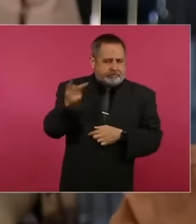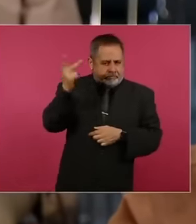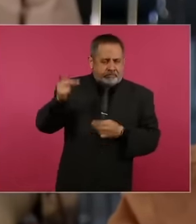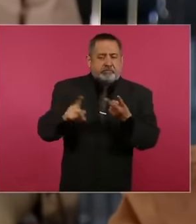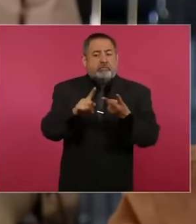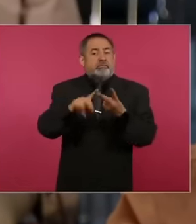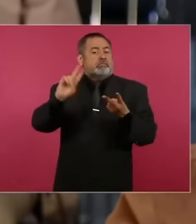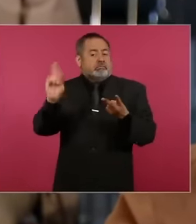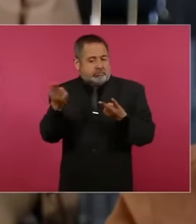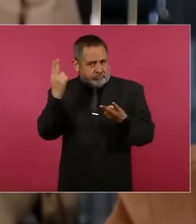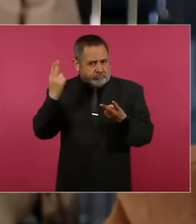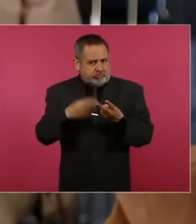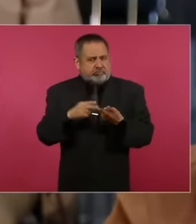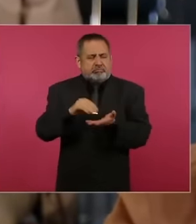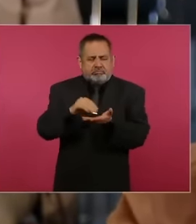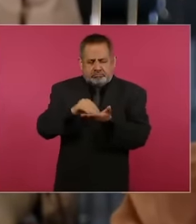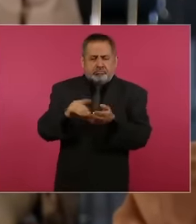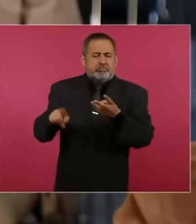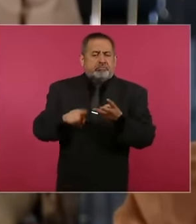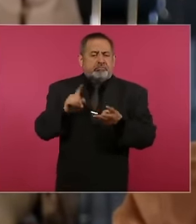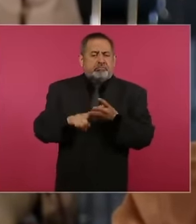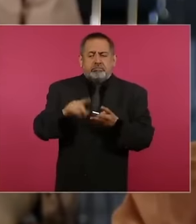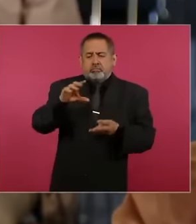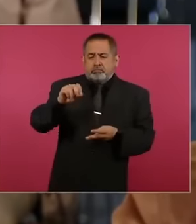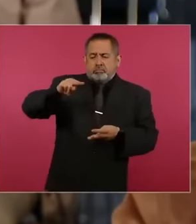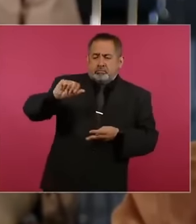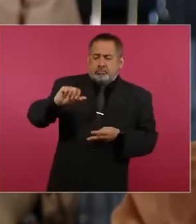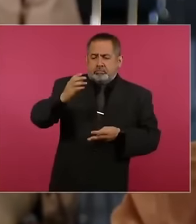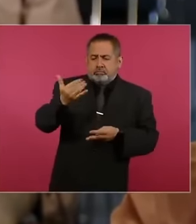is also regularly done, but in the case of conas showed some points there on the